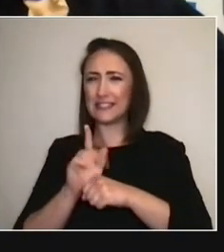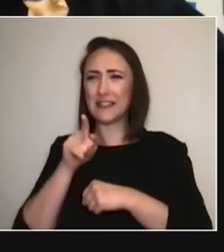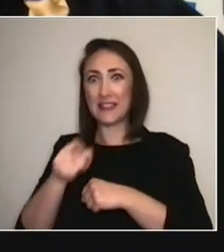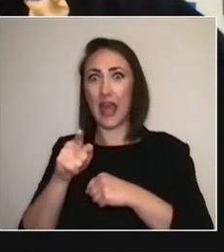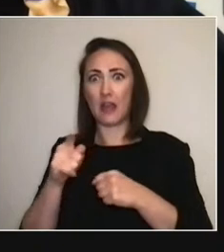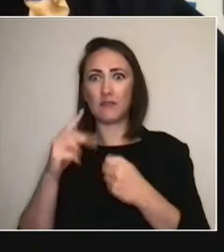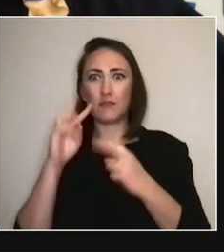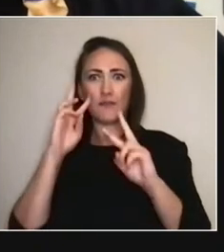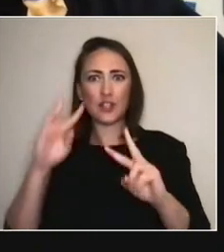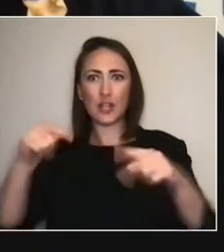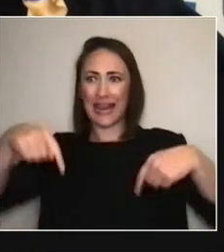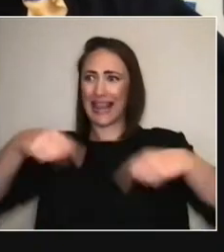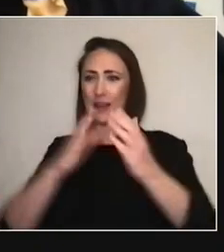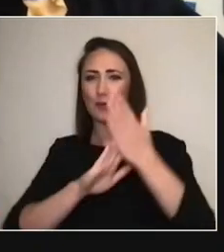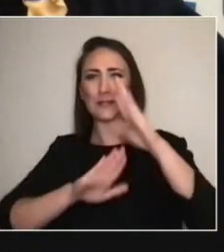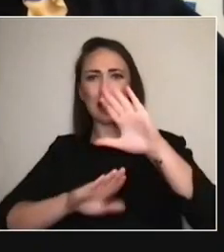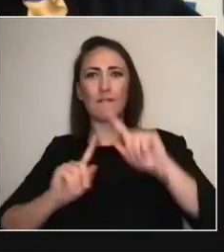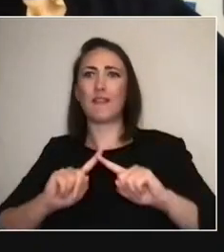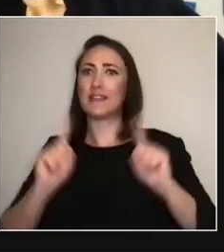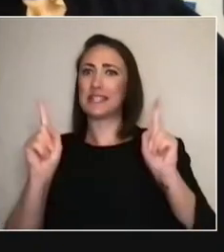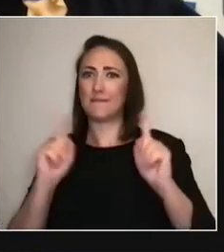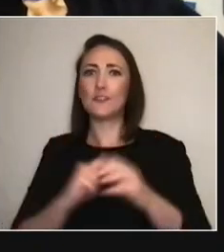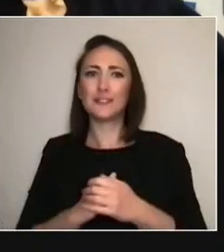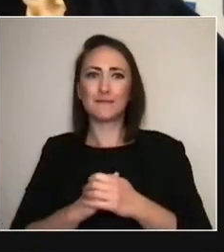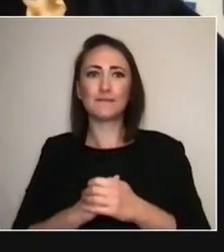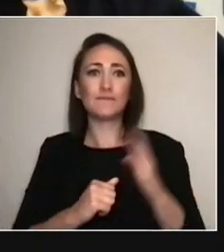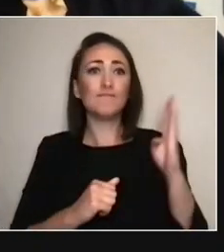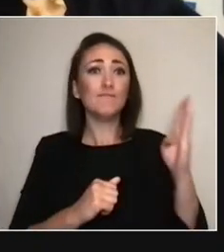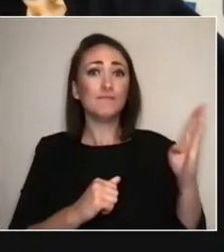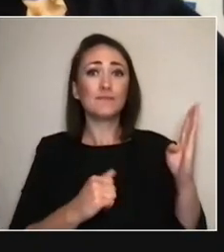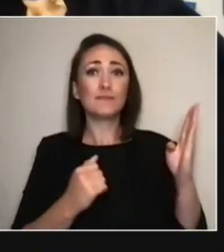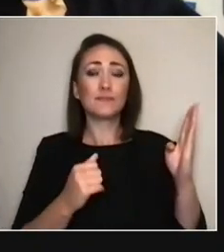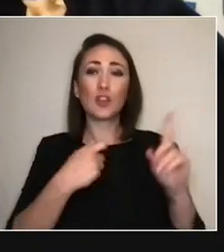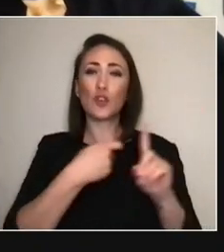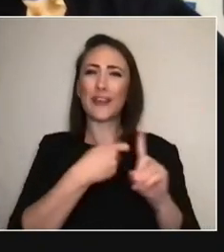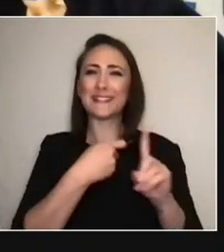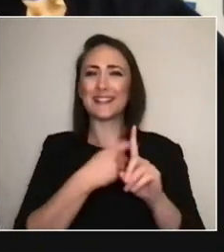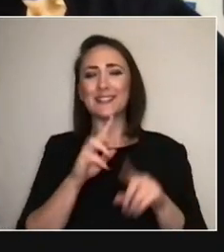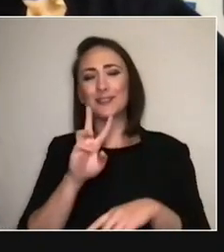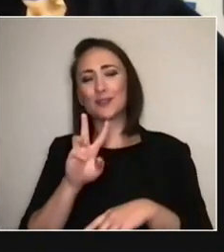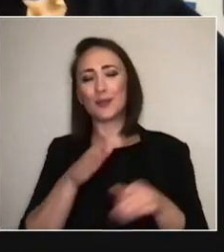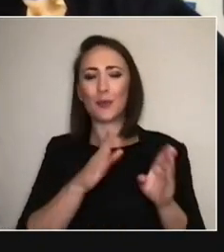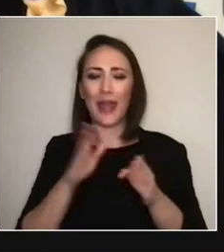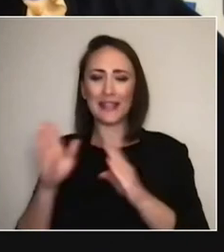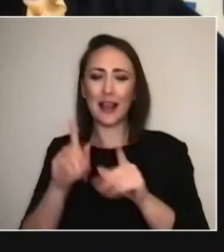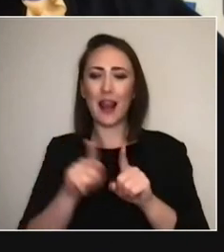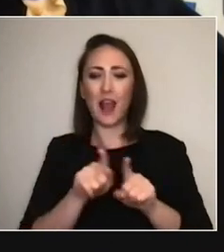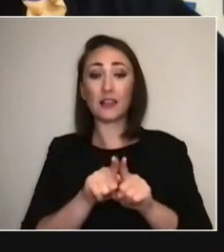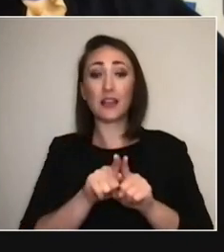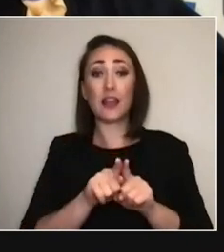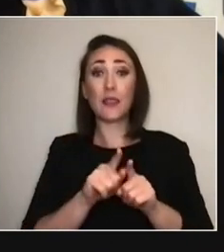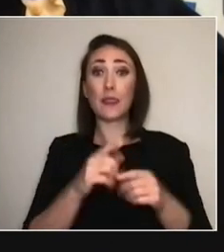But, I mean, there's the medical long COVID where you get sick and then you still don't have smell for two years